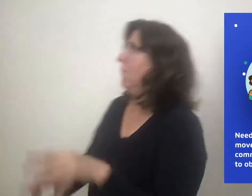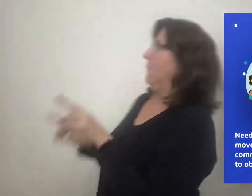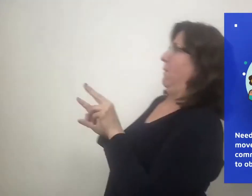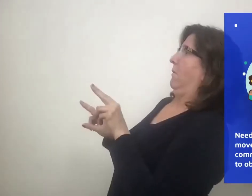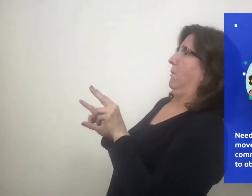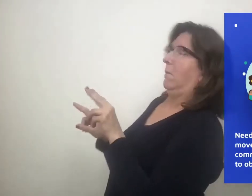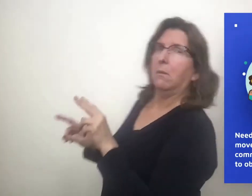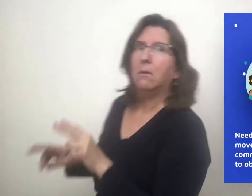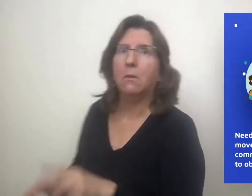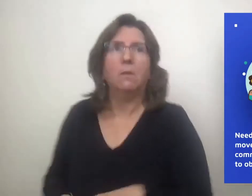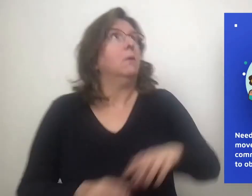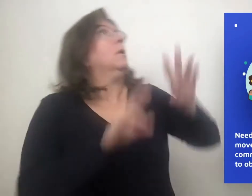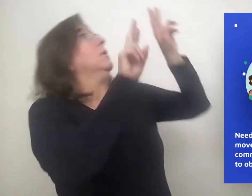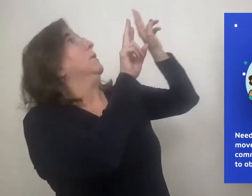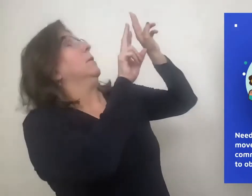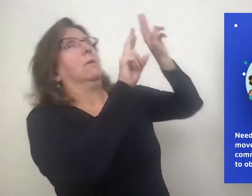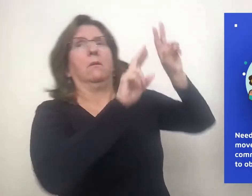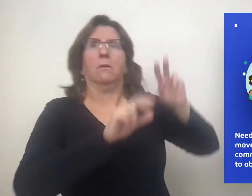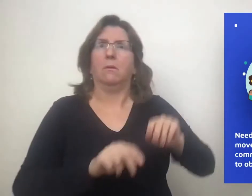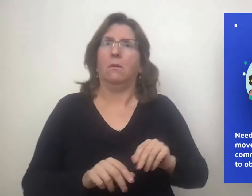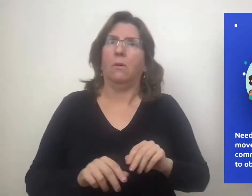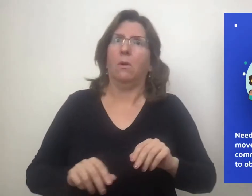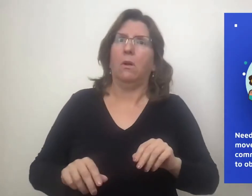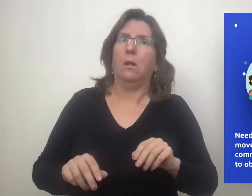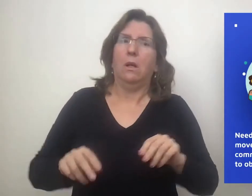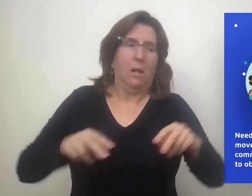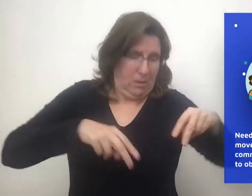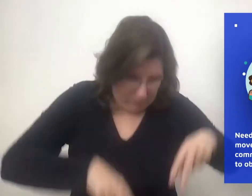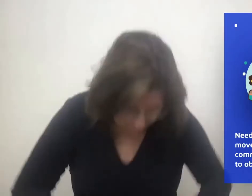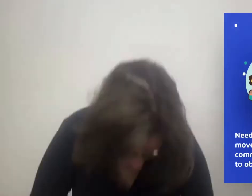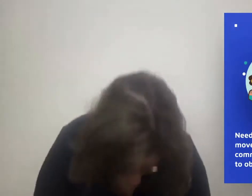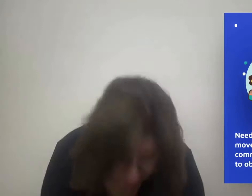Signed languages’ use of space and movement is integral to